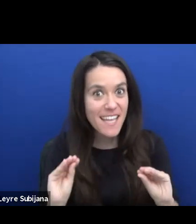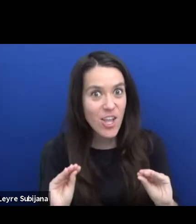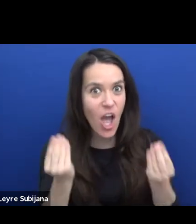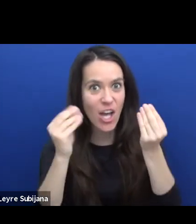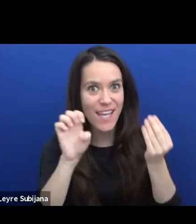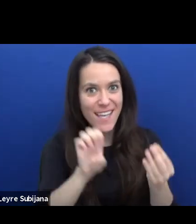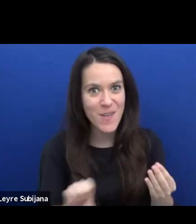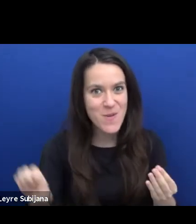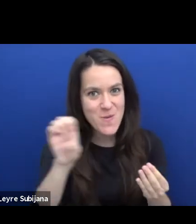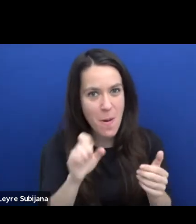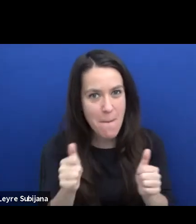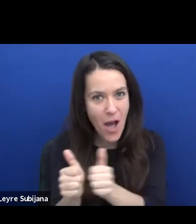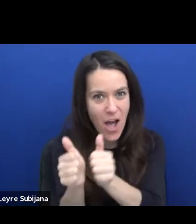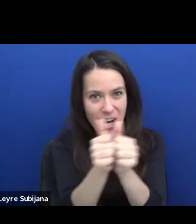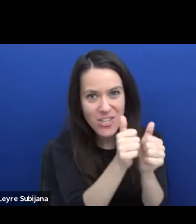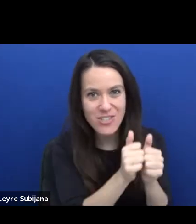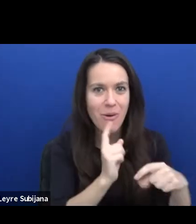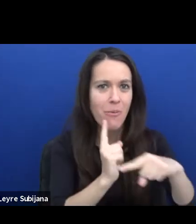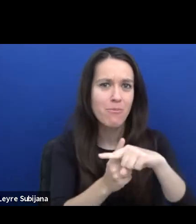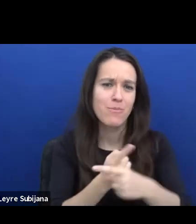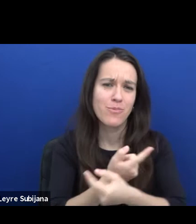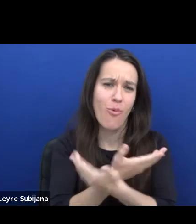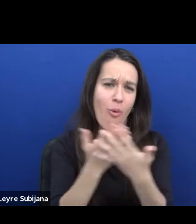and of course, again, all the live stream viewers.